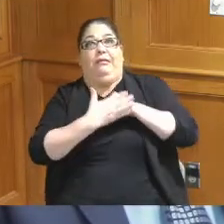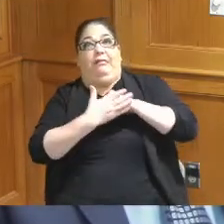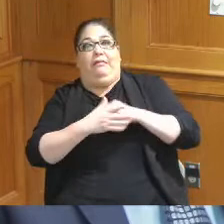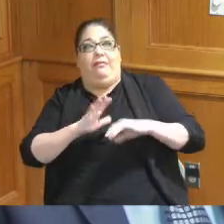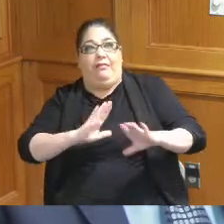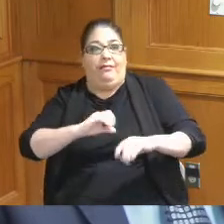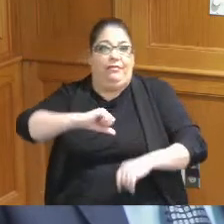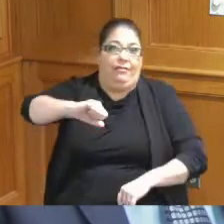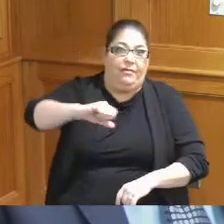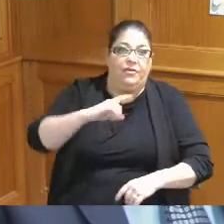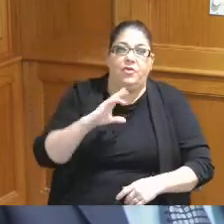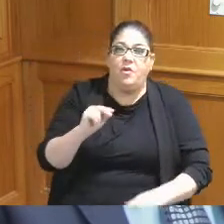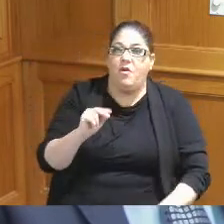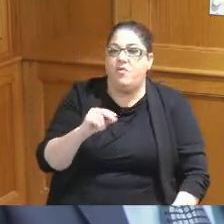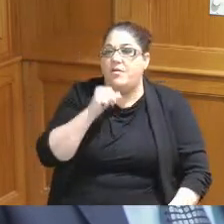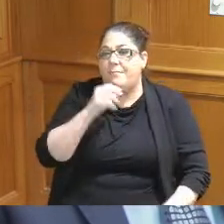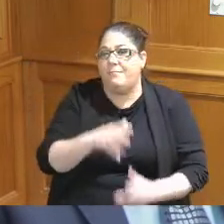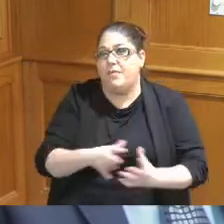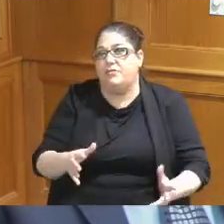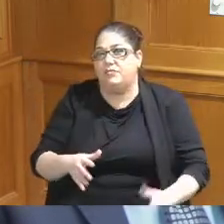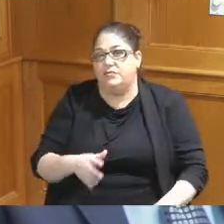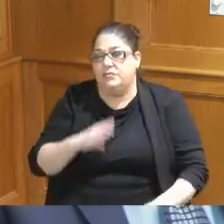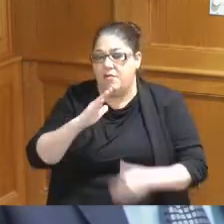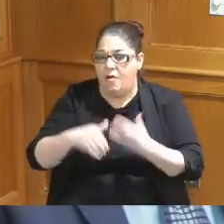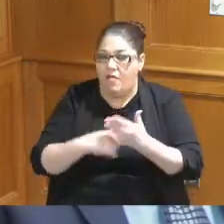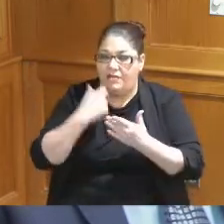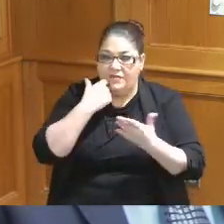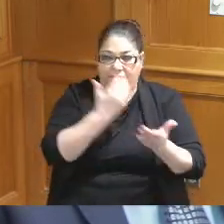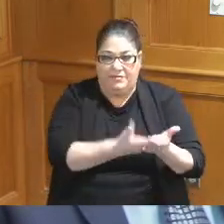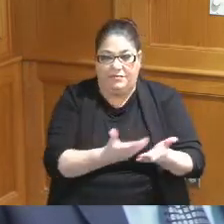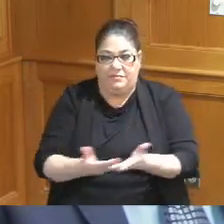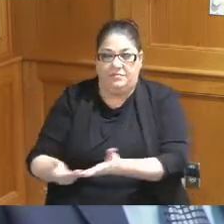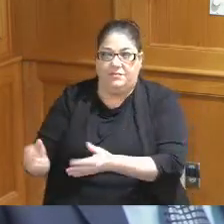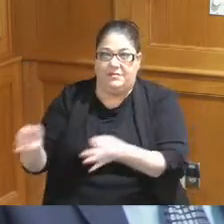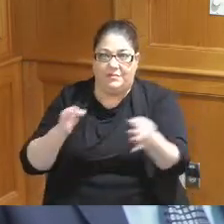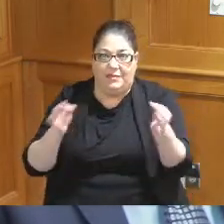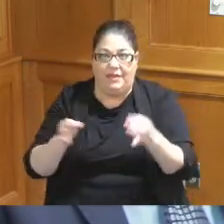component either I think of all of them of all of what you laid out I think that is the state